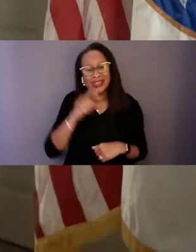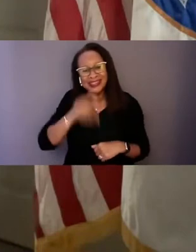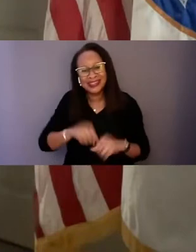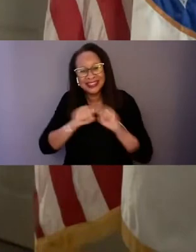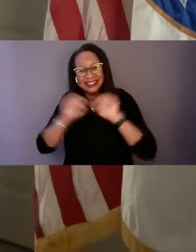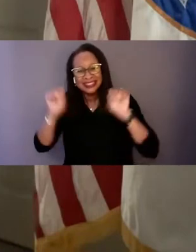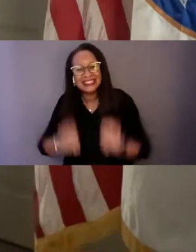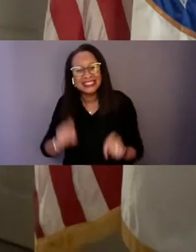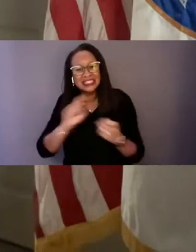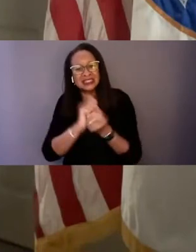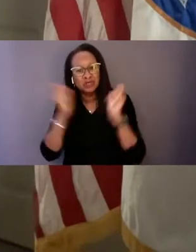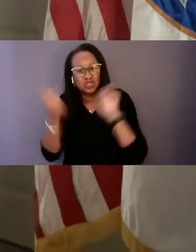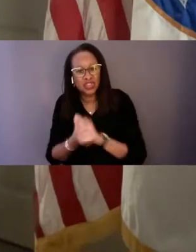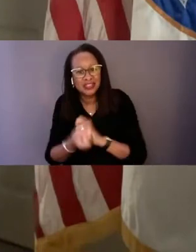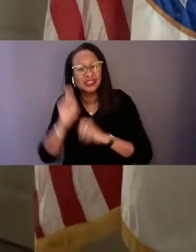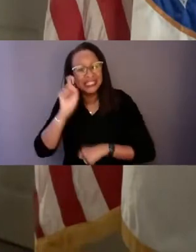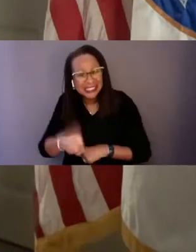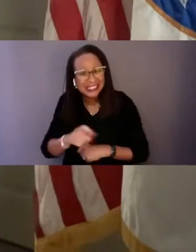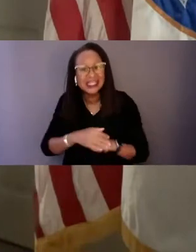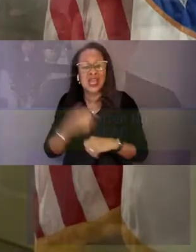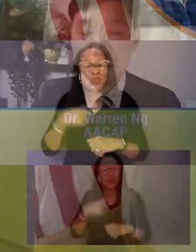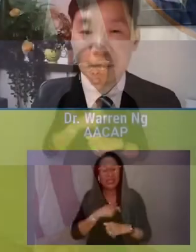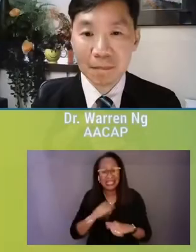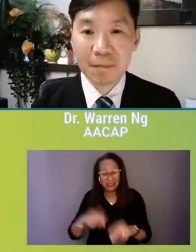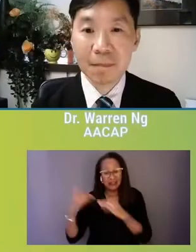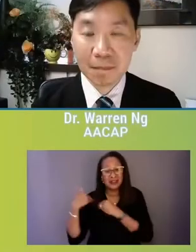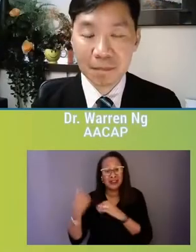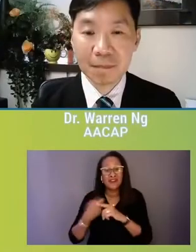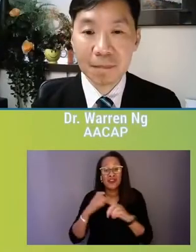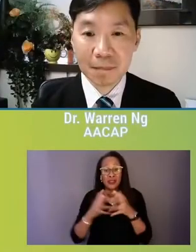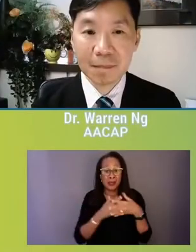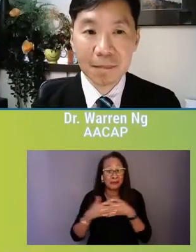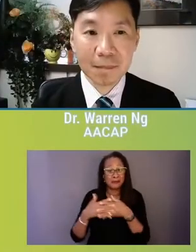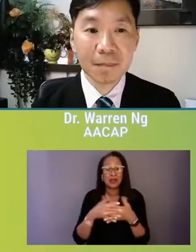We need accountability from the American Medical Association who,